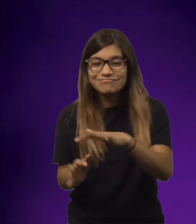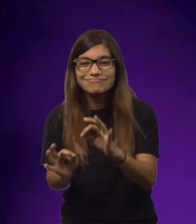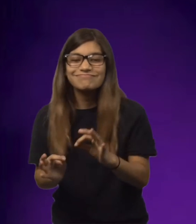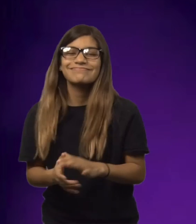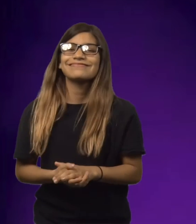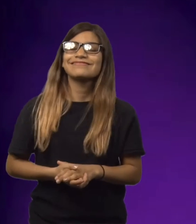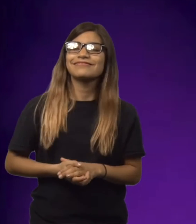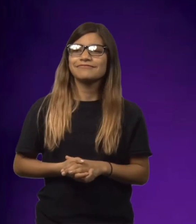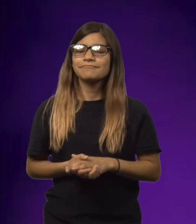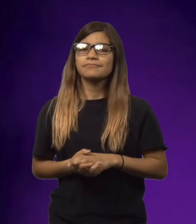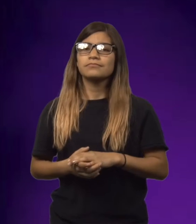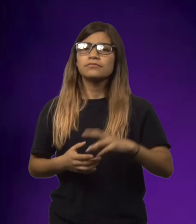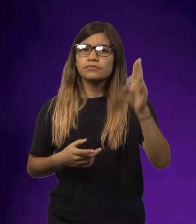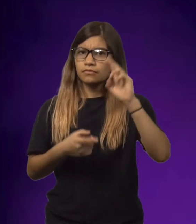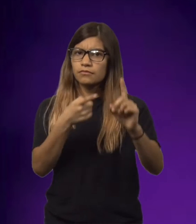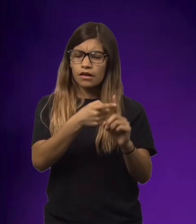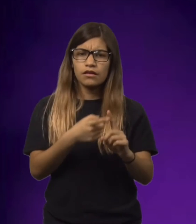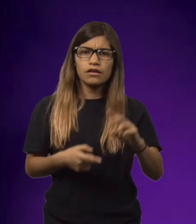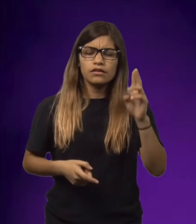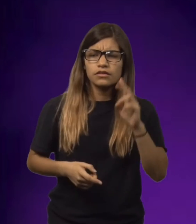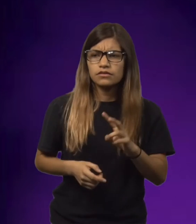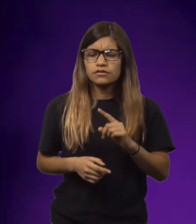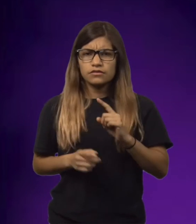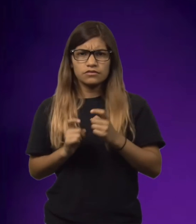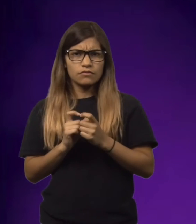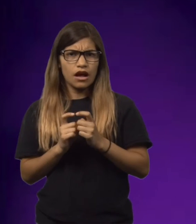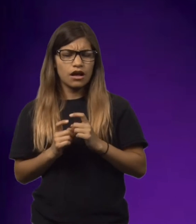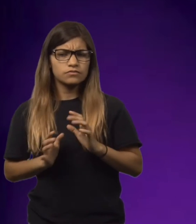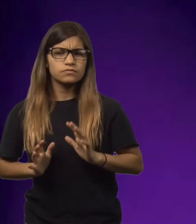And he asked how they were doing and how their day went, and they were fine.